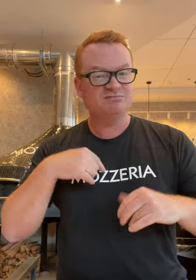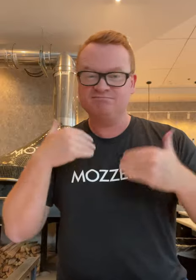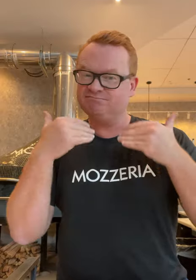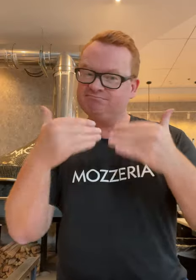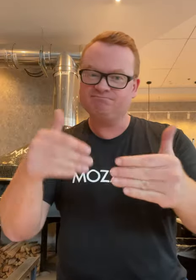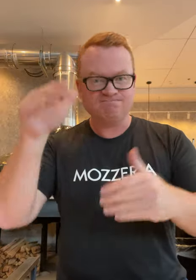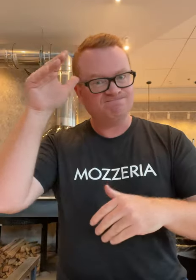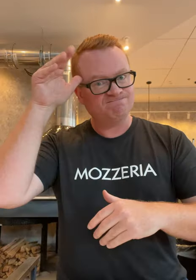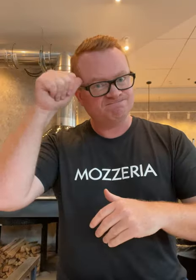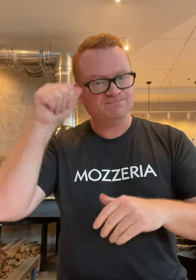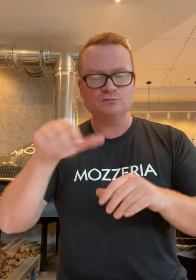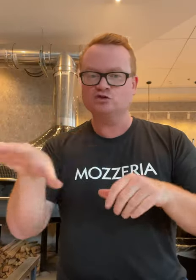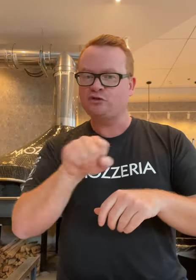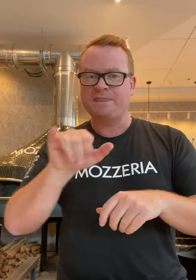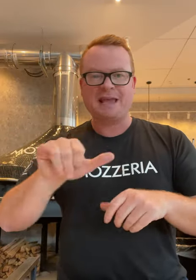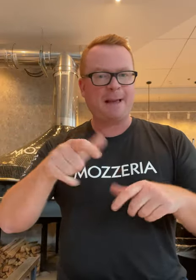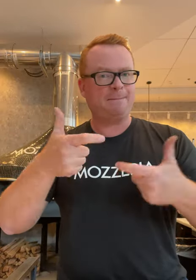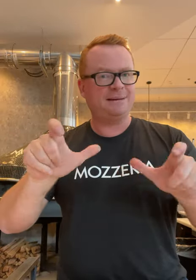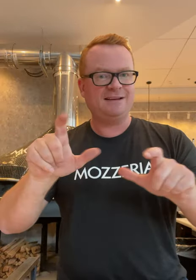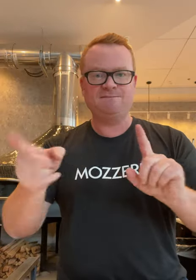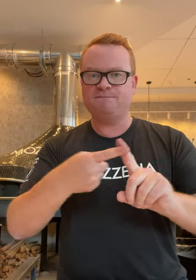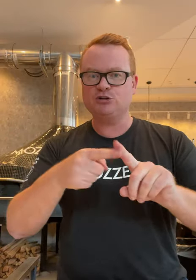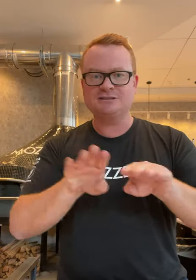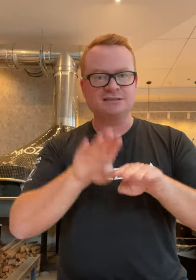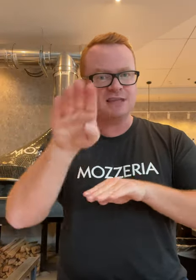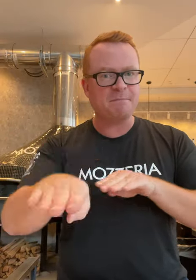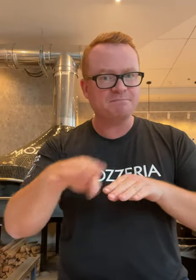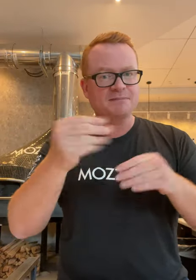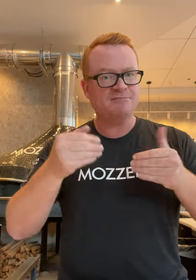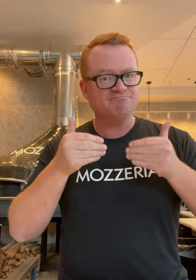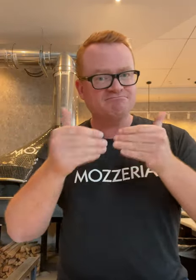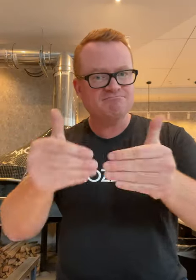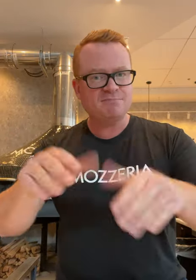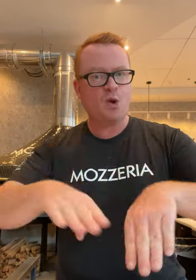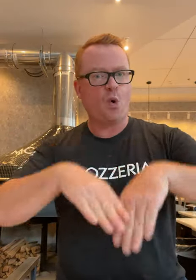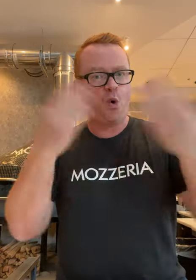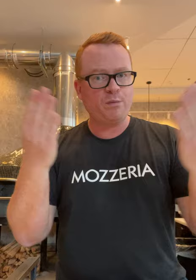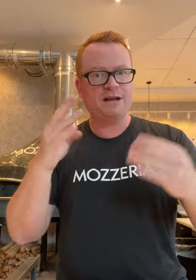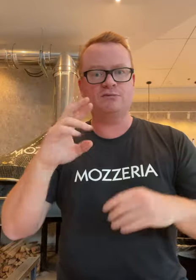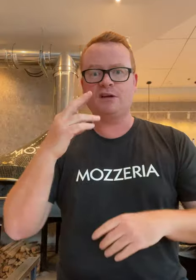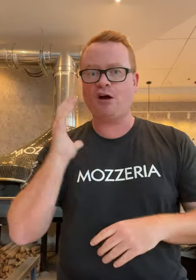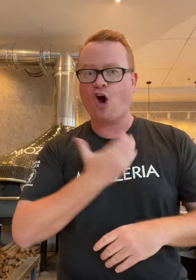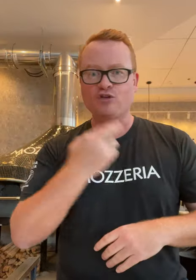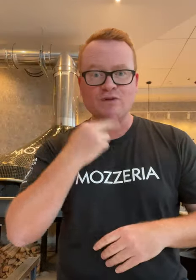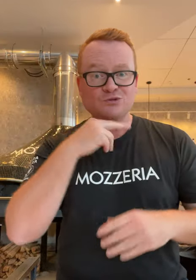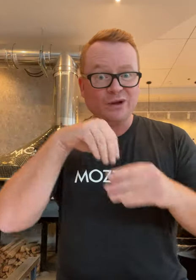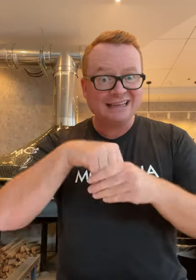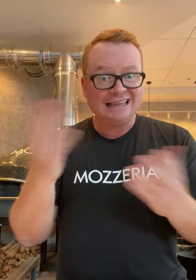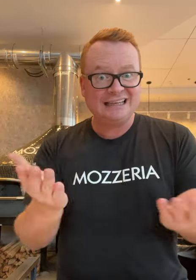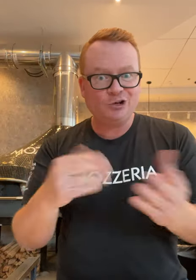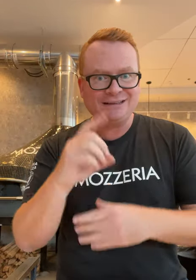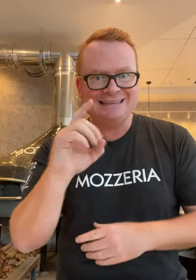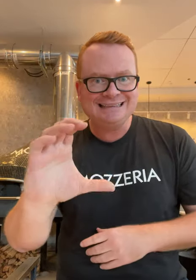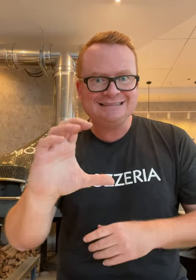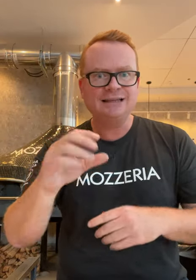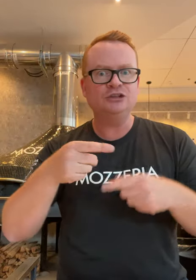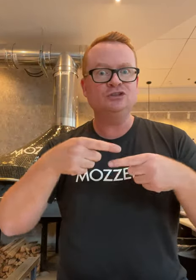Yet we were persistent and took that big first step and opened our restaurant here in D.C.